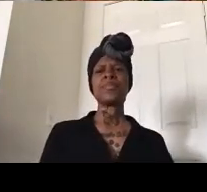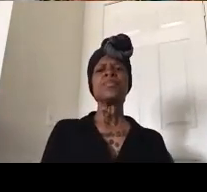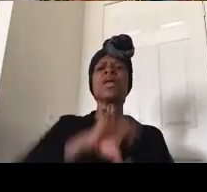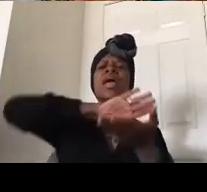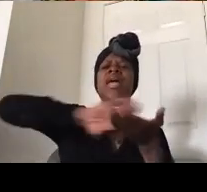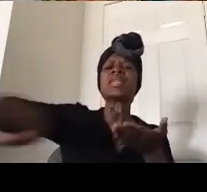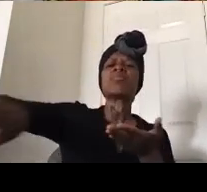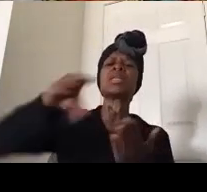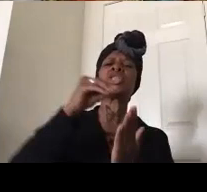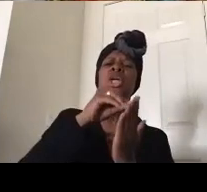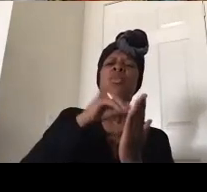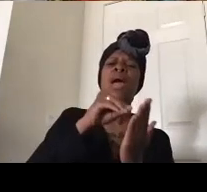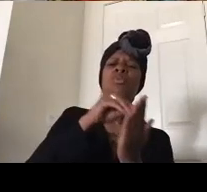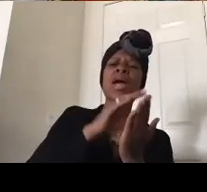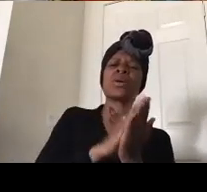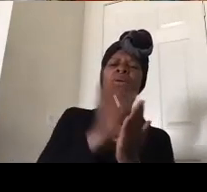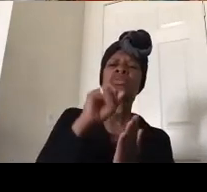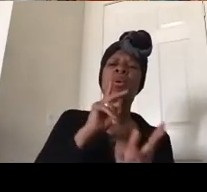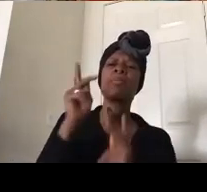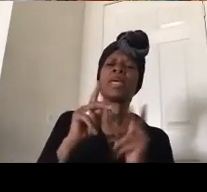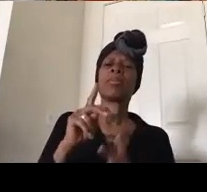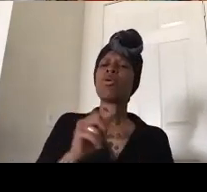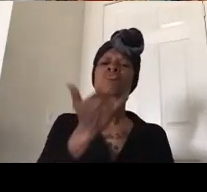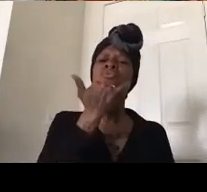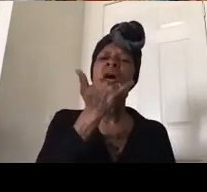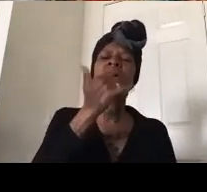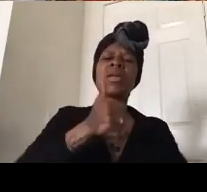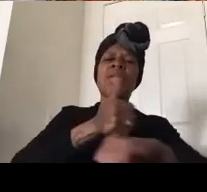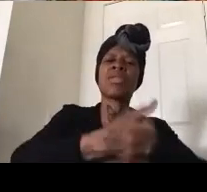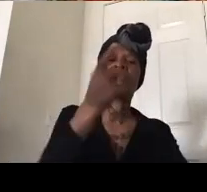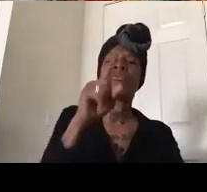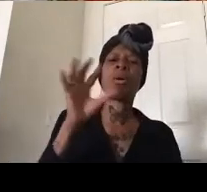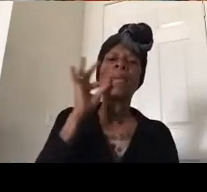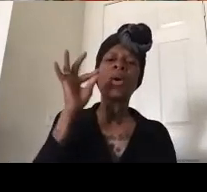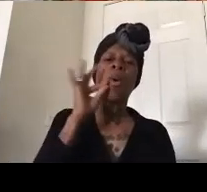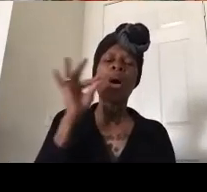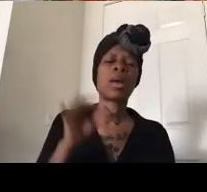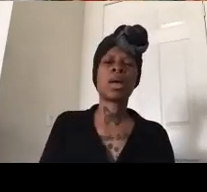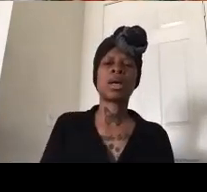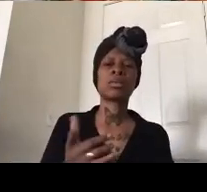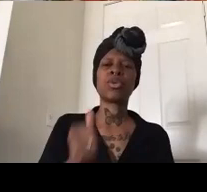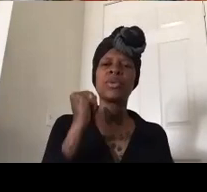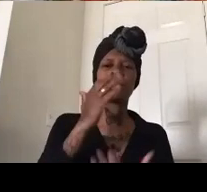prosecuted unjustly for marijuana convictions so we have to vote her out